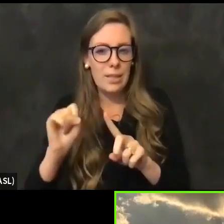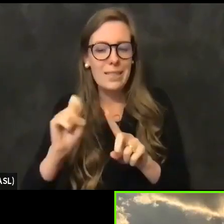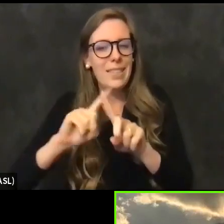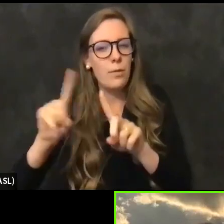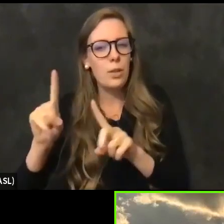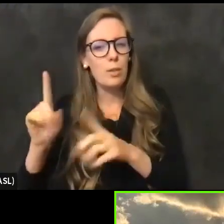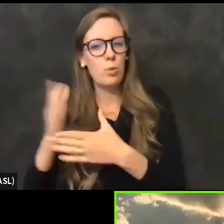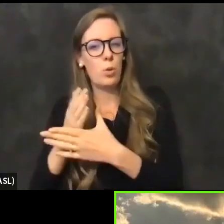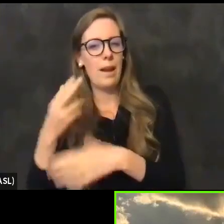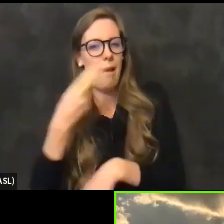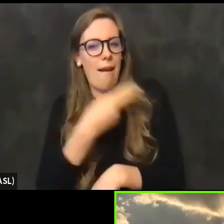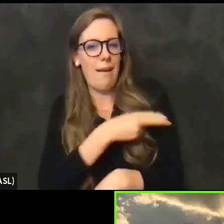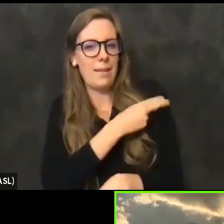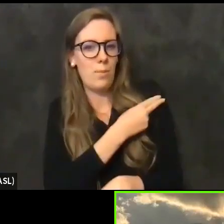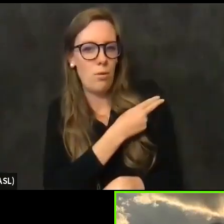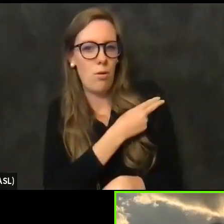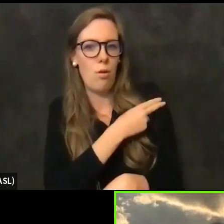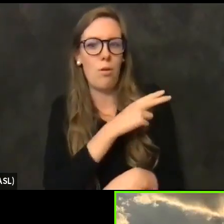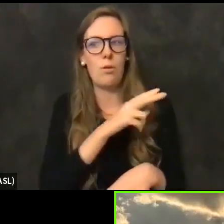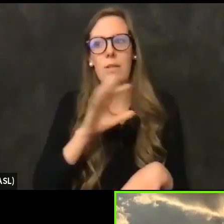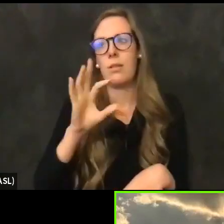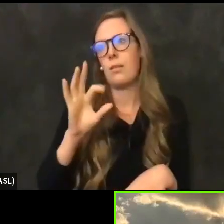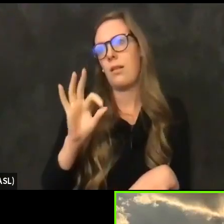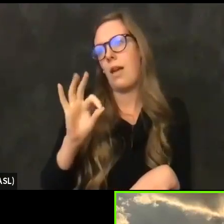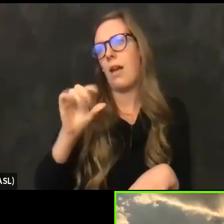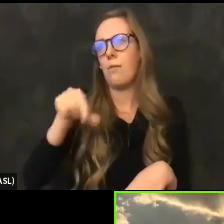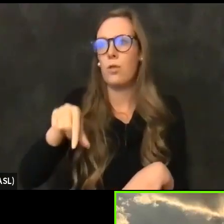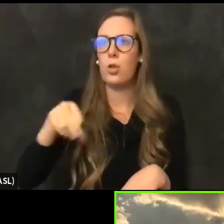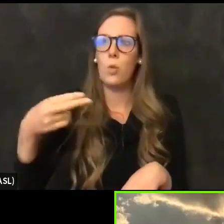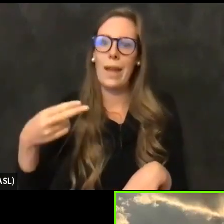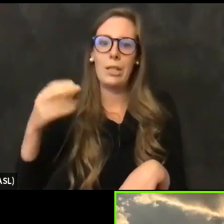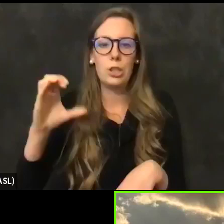the counties that gave to the C is the federally qualified health clinics.